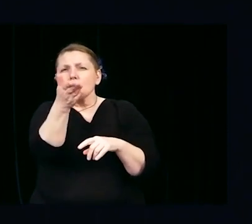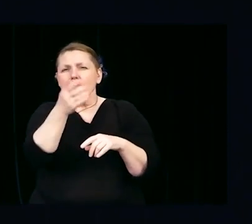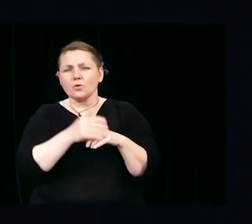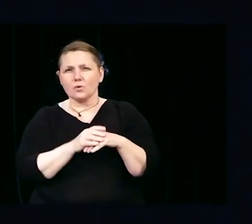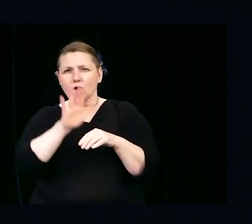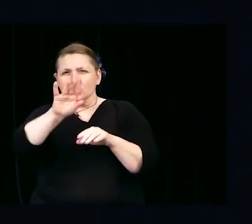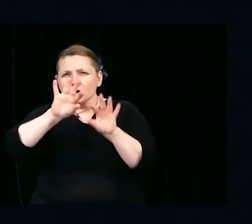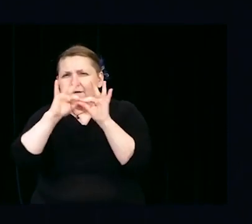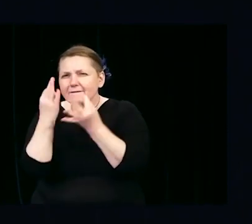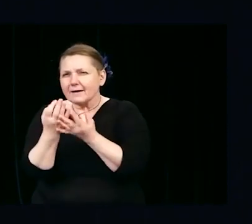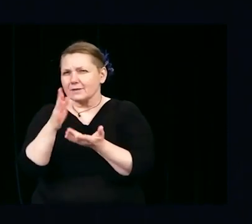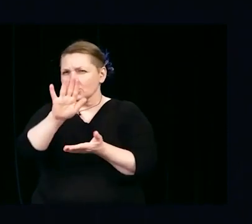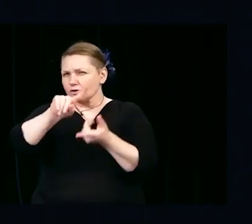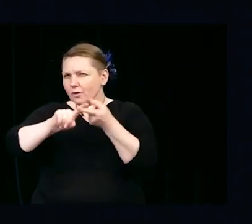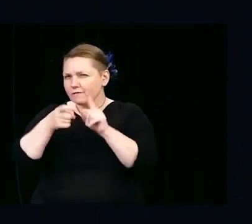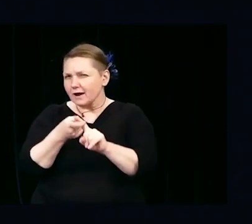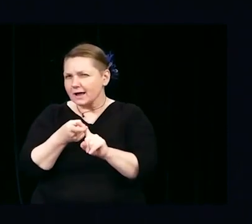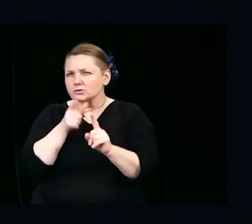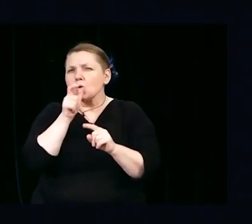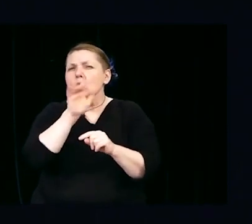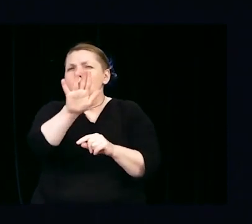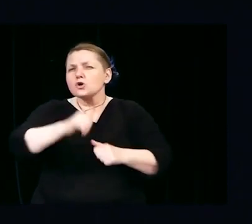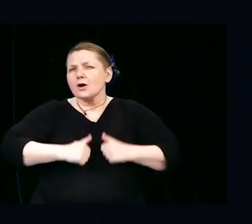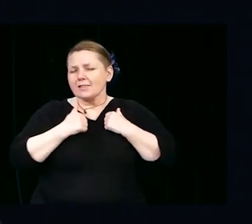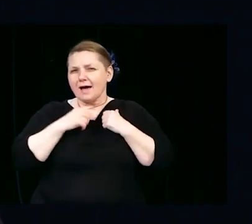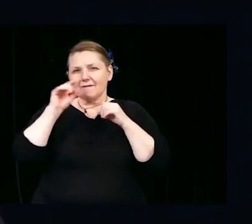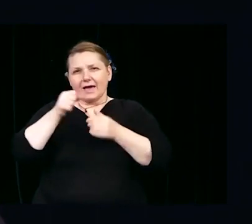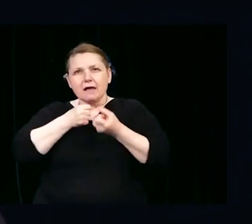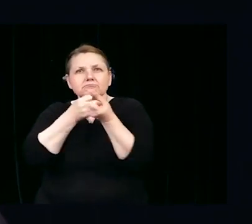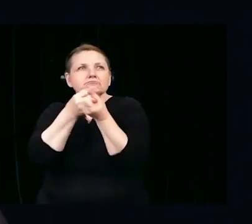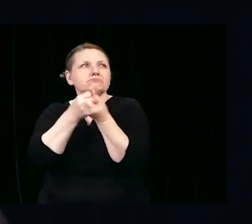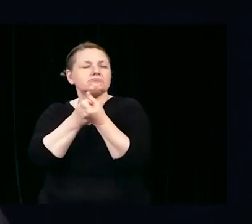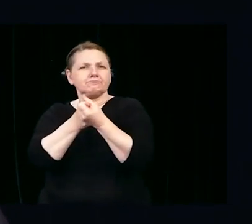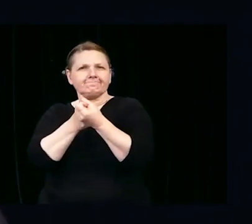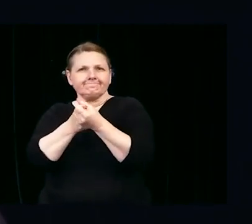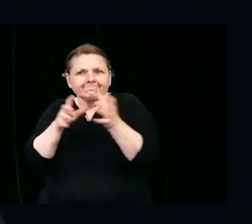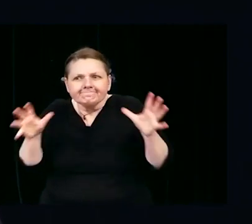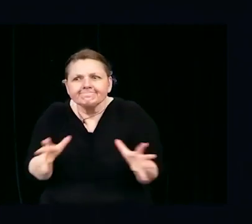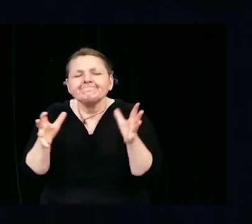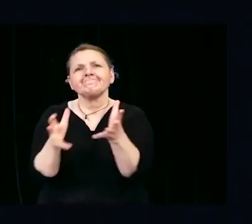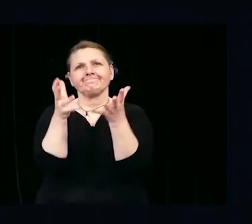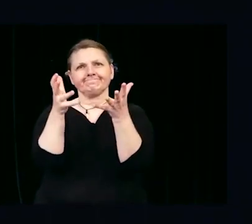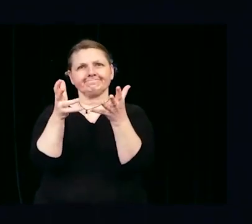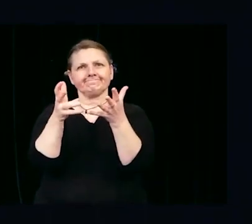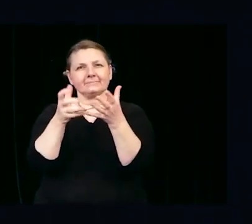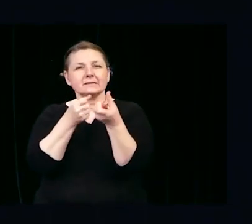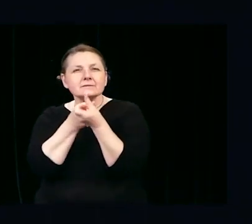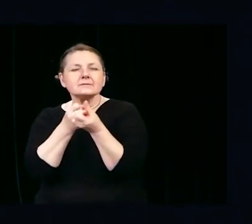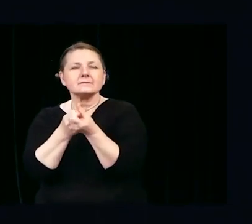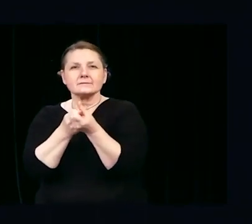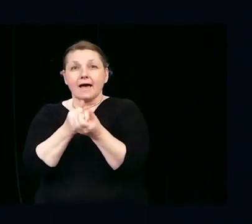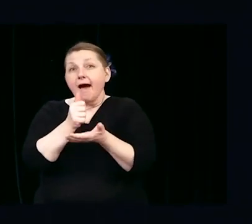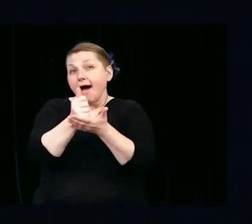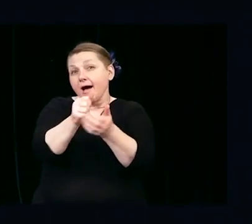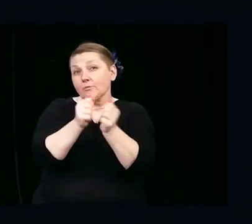Who are the people who can help you with child care who you can share feelings with, like tears and laughter?